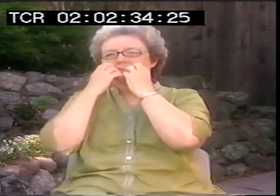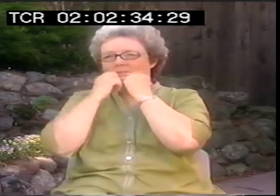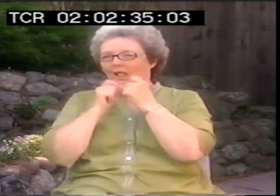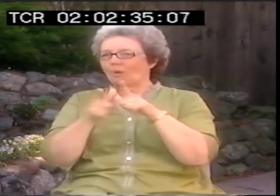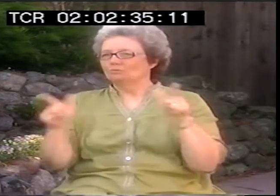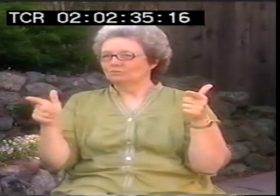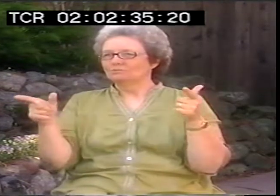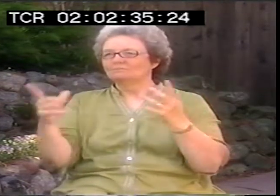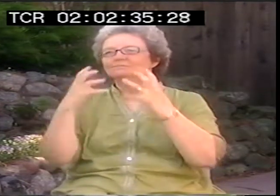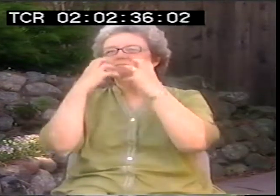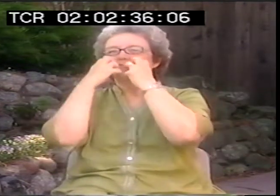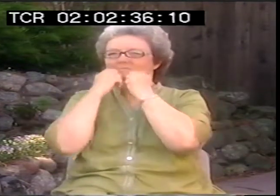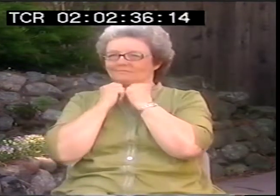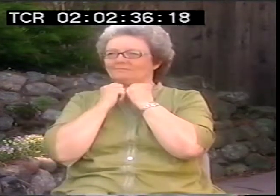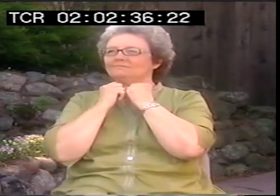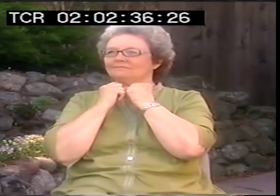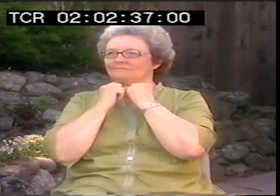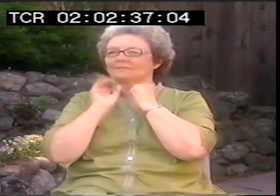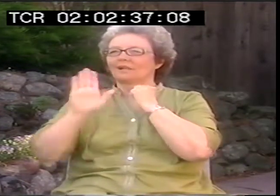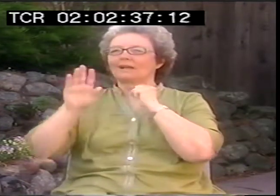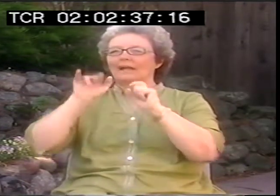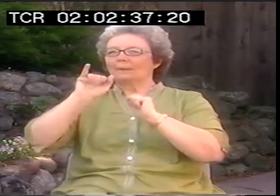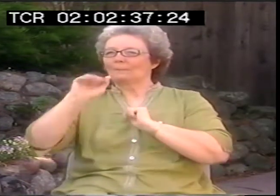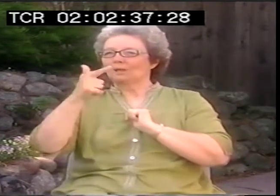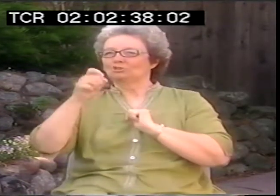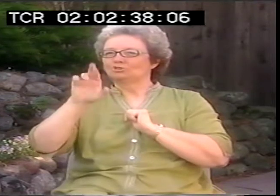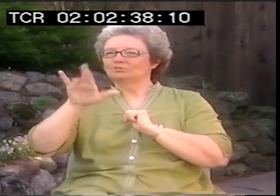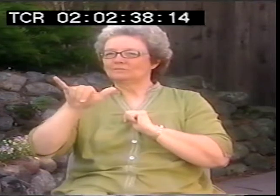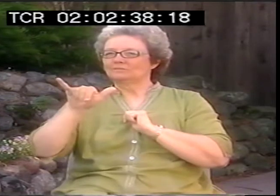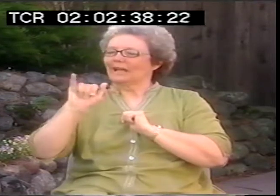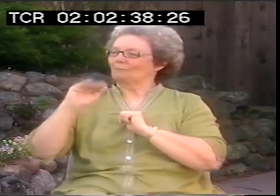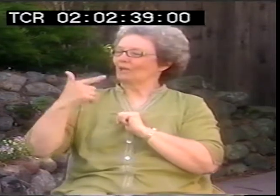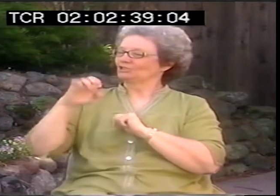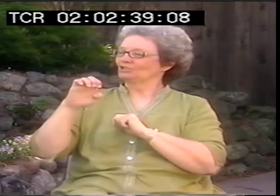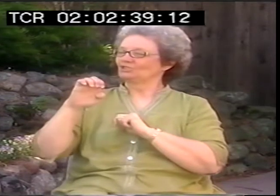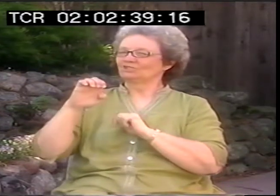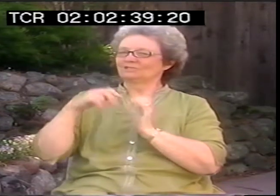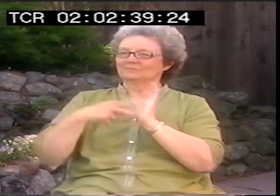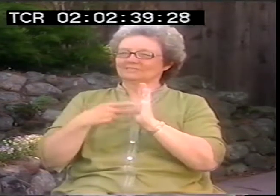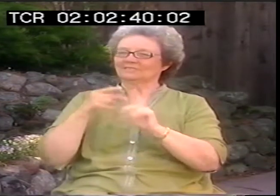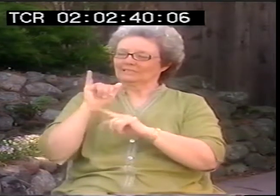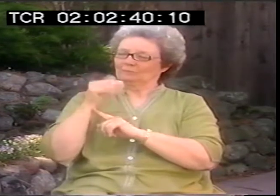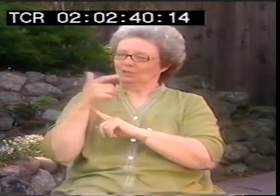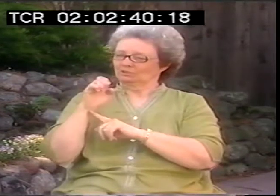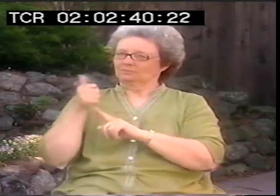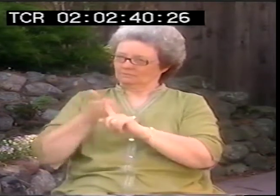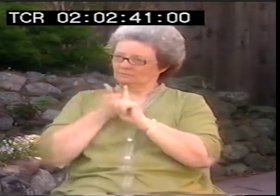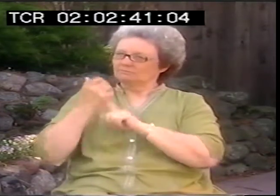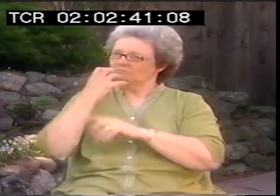with their identity at that time and language was a big part of them, of their image.